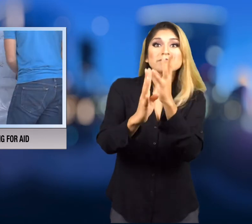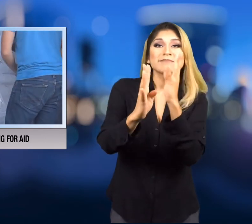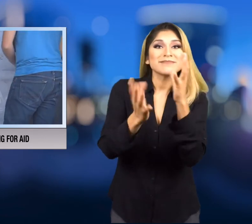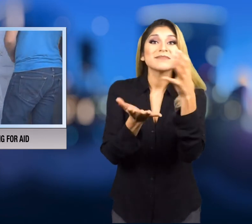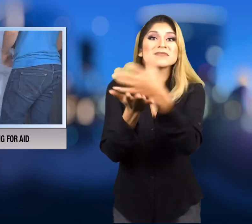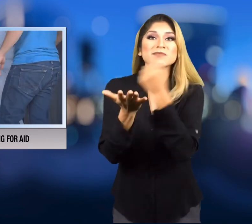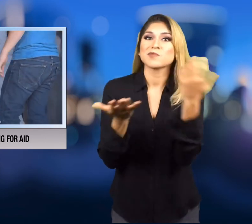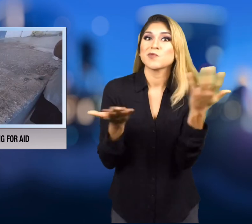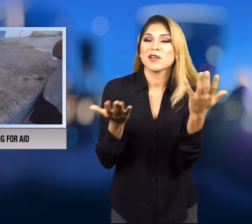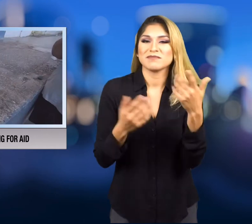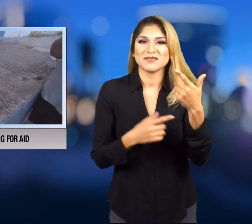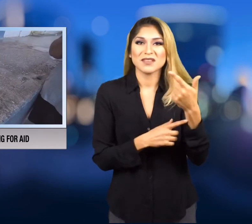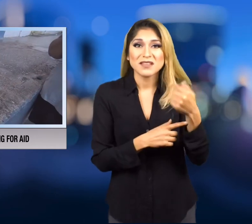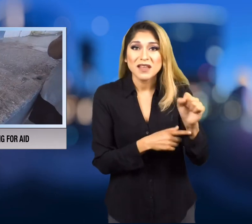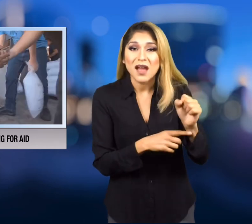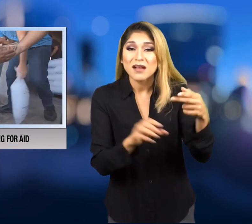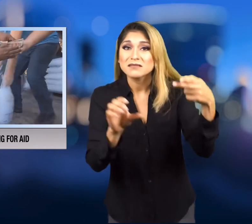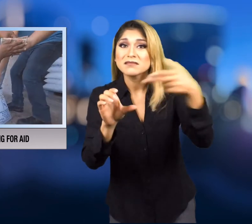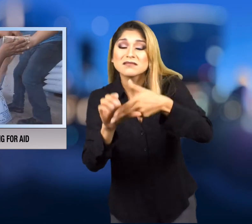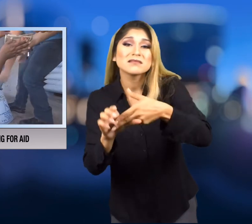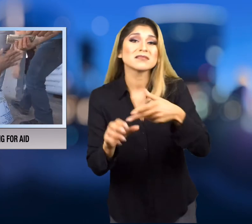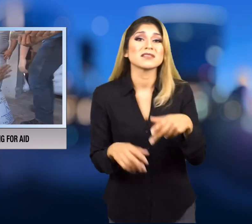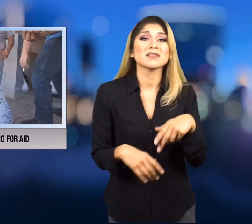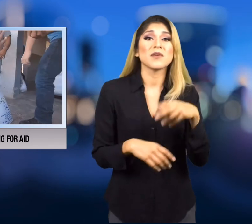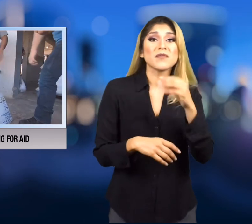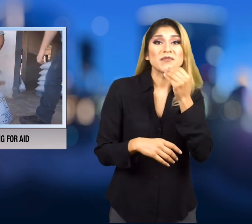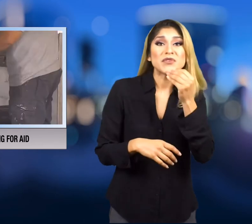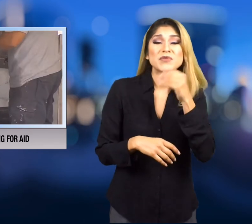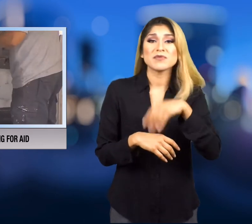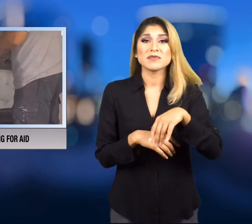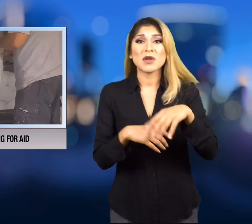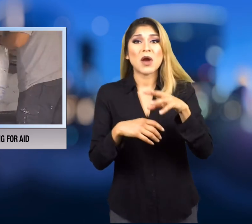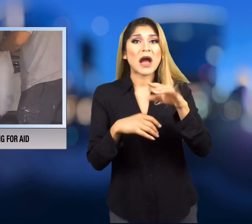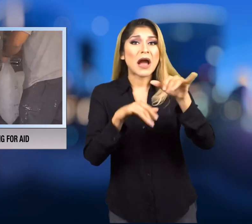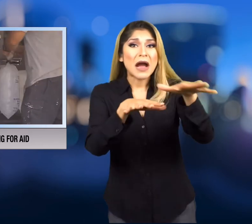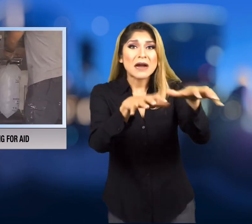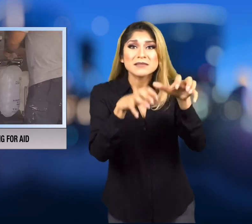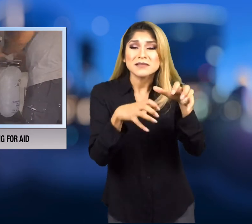everything like gas, food and ice.